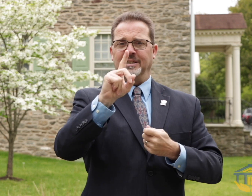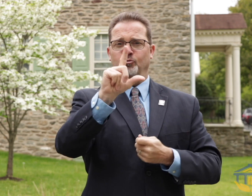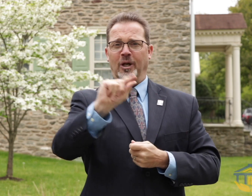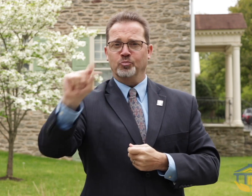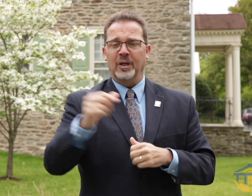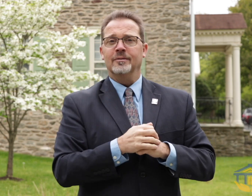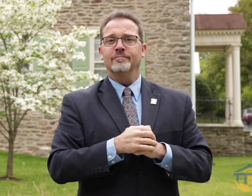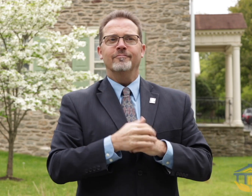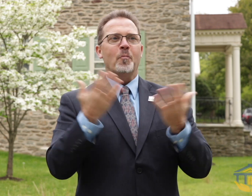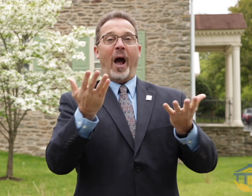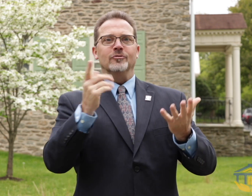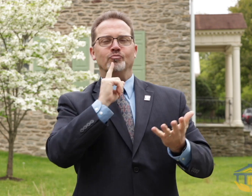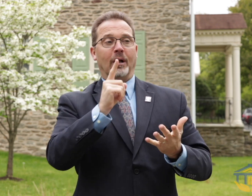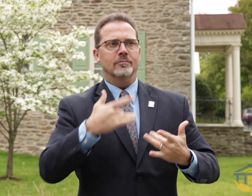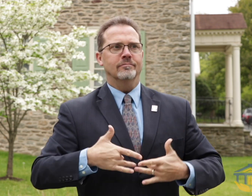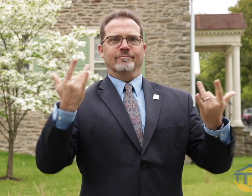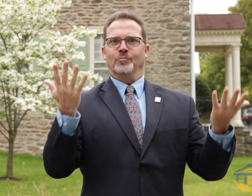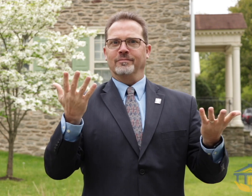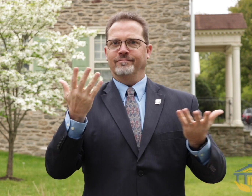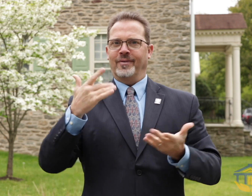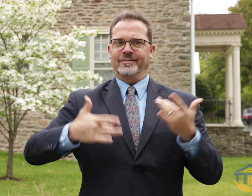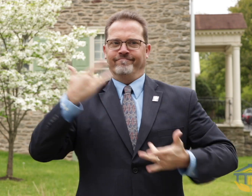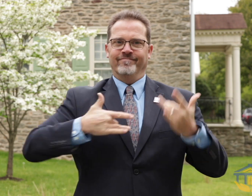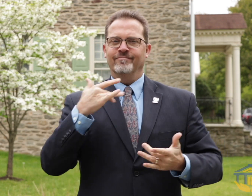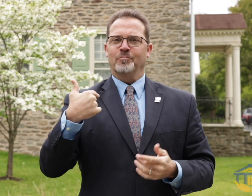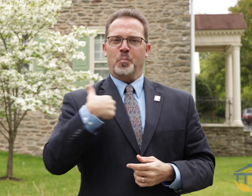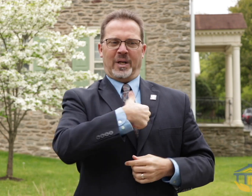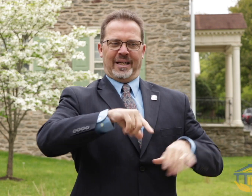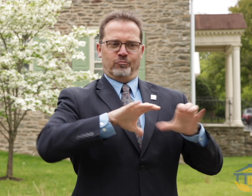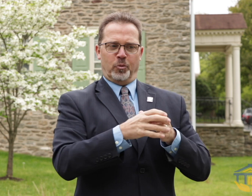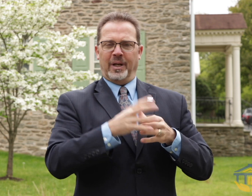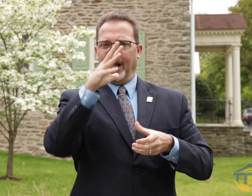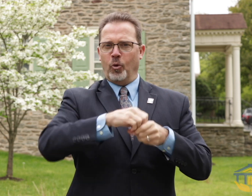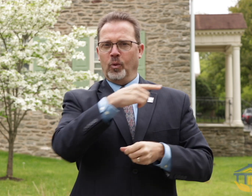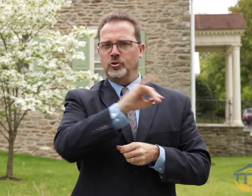PSD 2020 plans are well underway. It is very exciting! The group